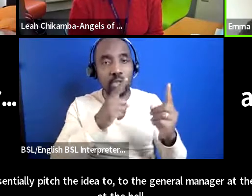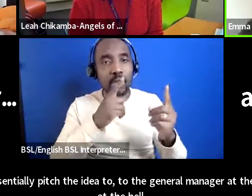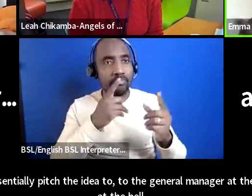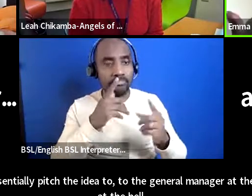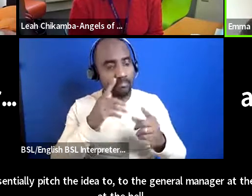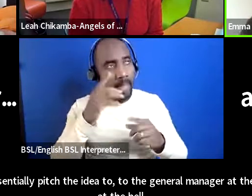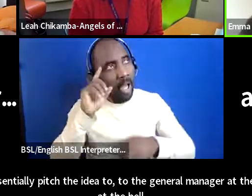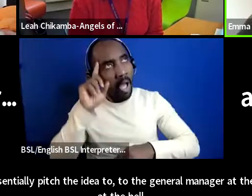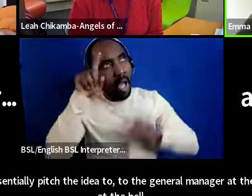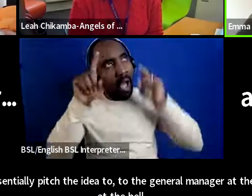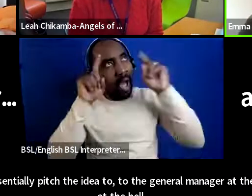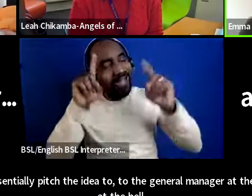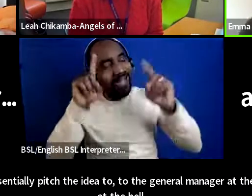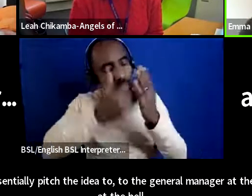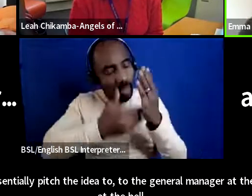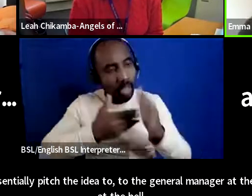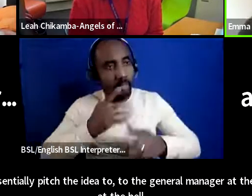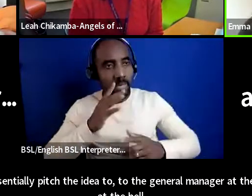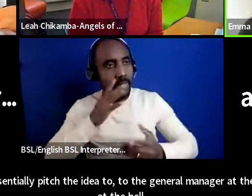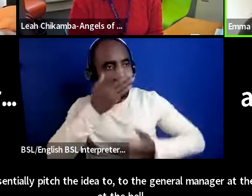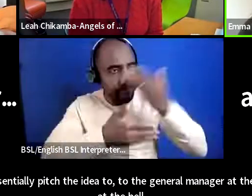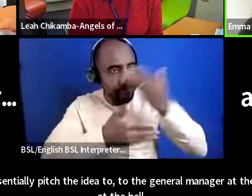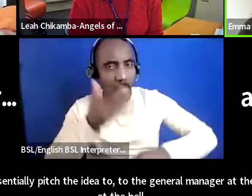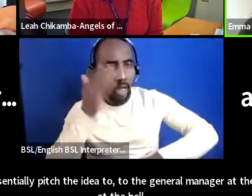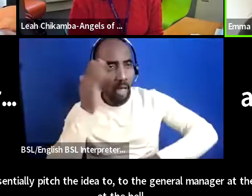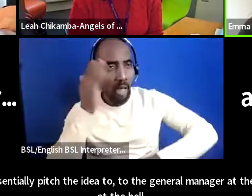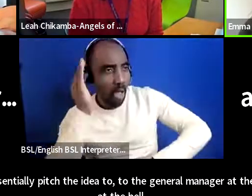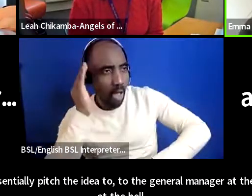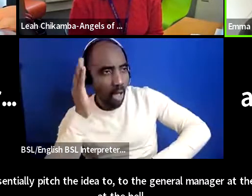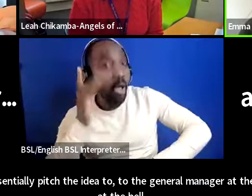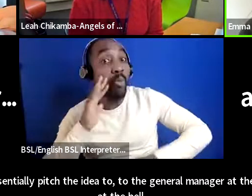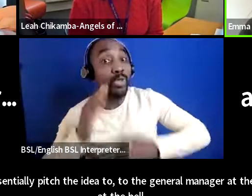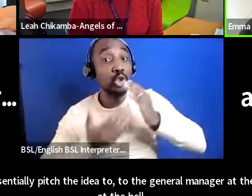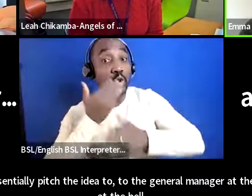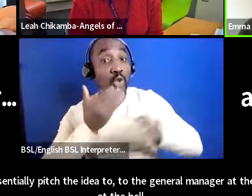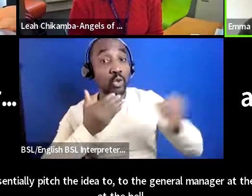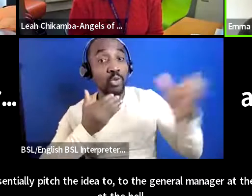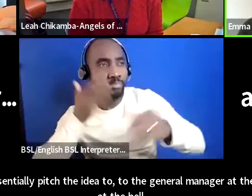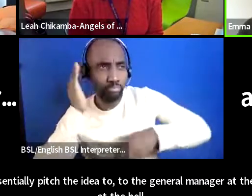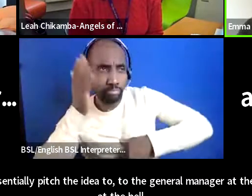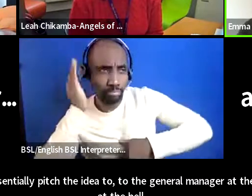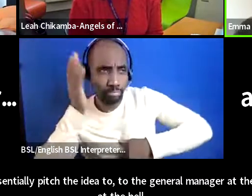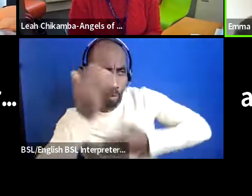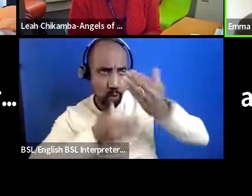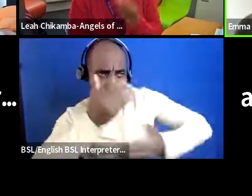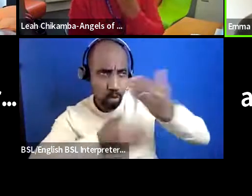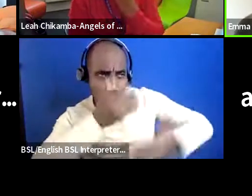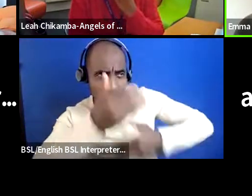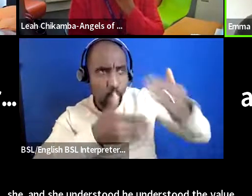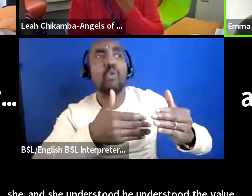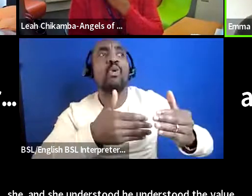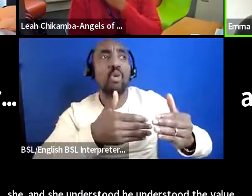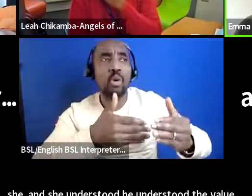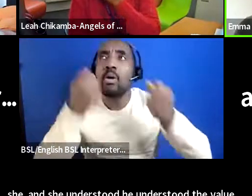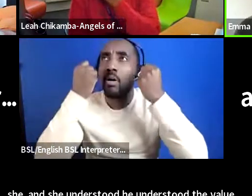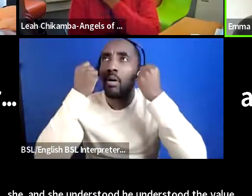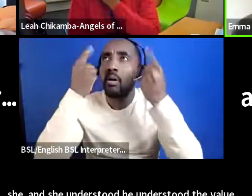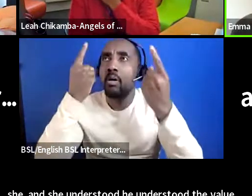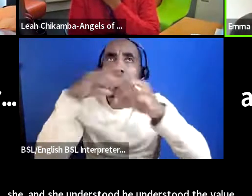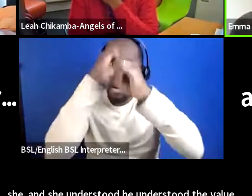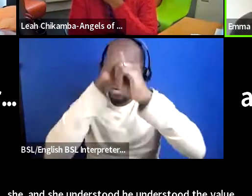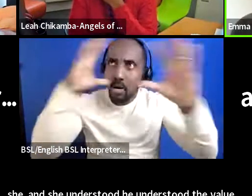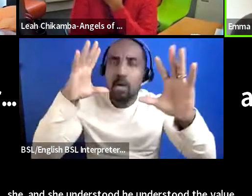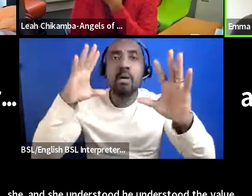coming into into post and she and she understood she understood the value of a lived experience-led